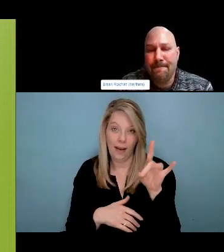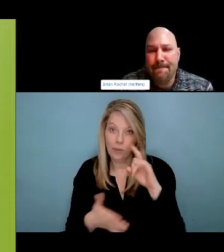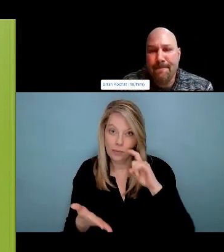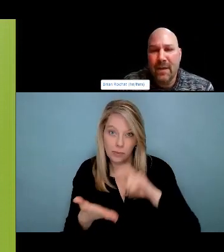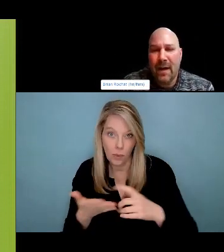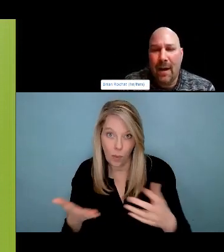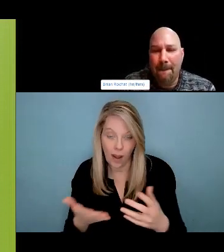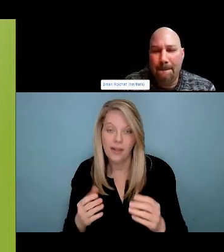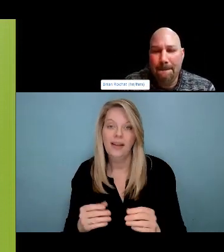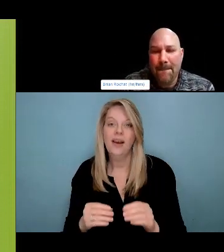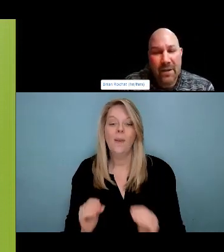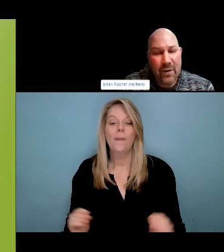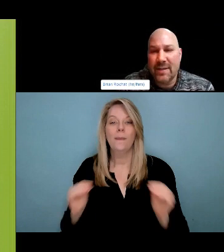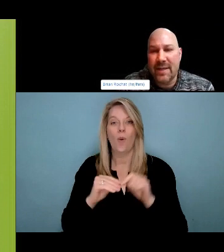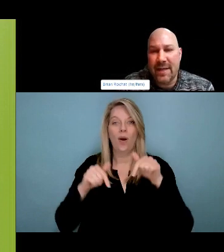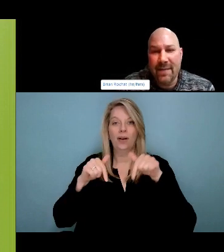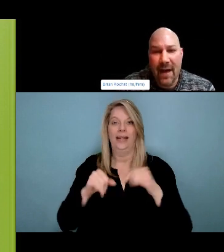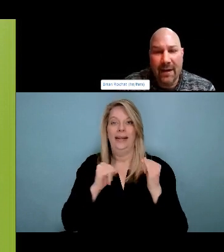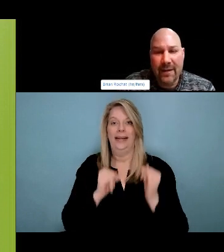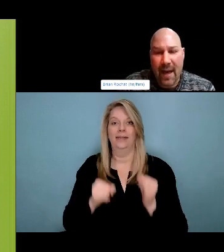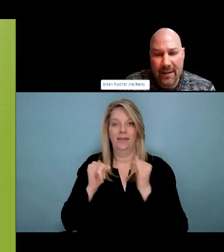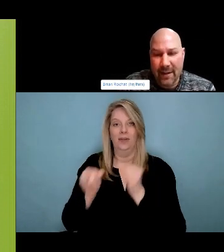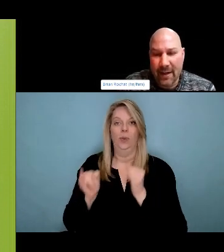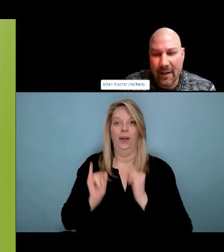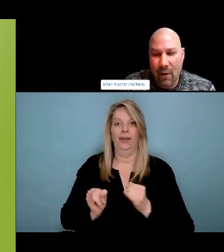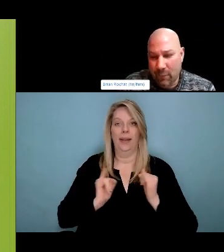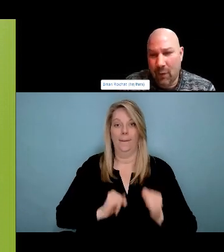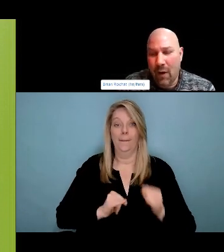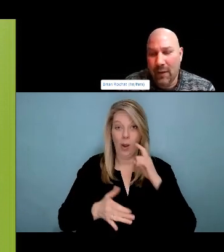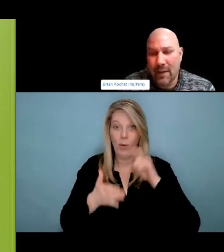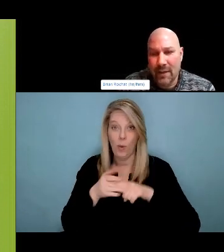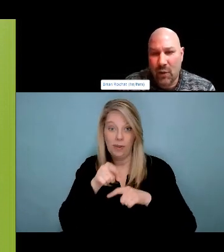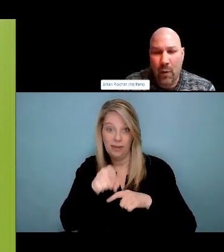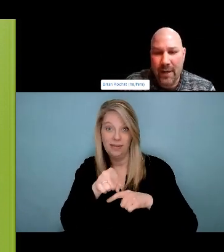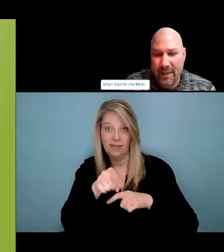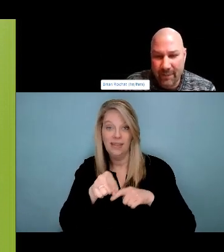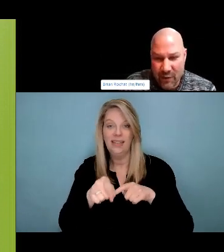stones are public health, human rights and social justice important to recognize that